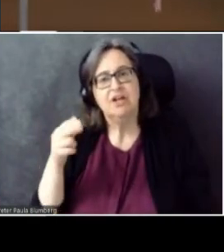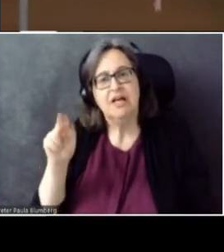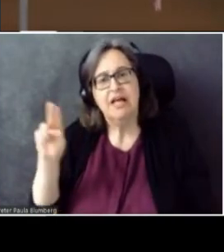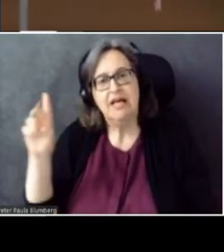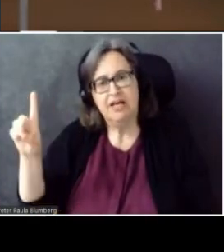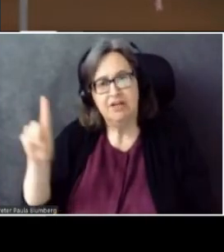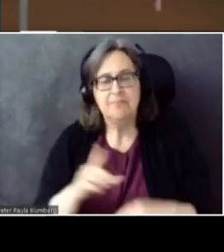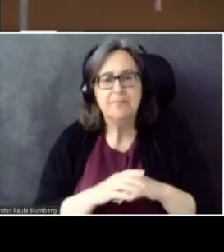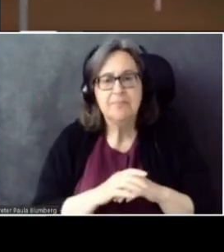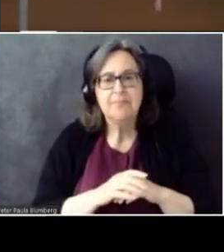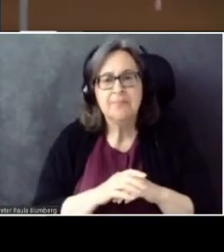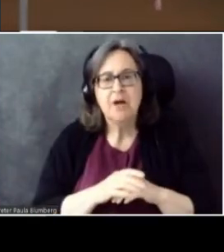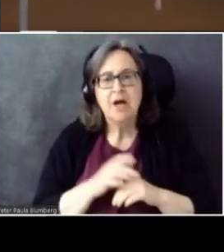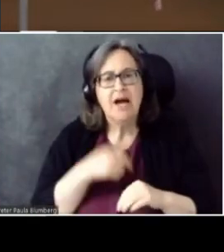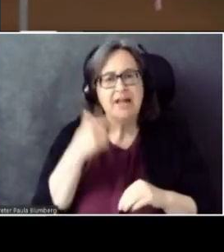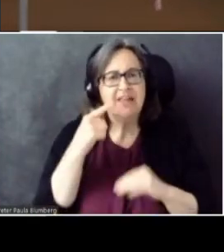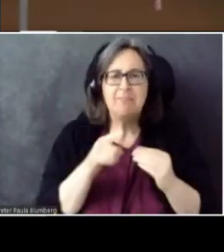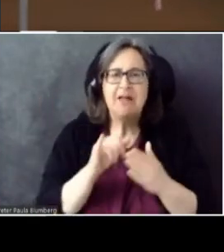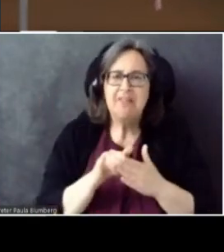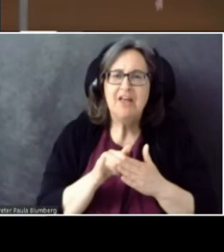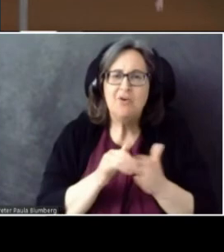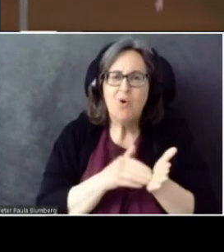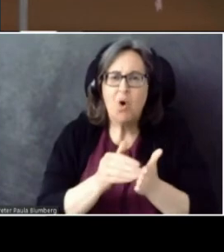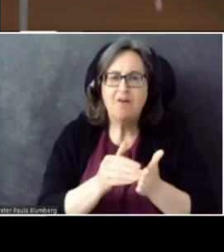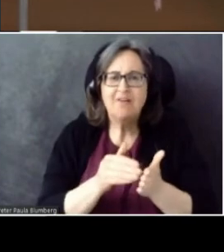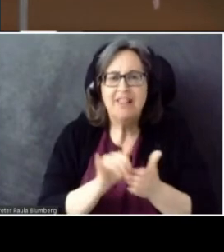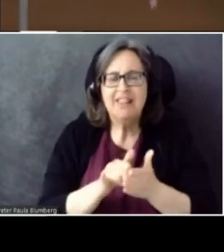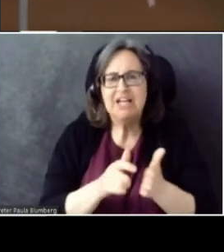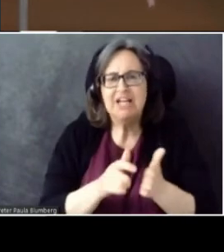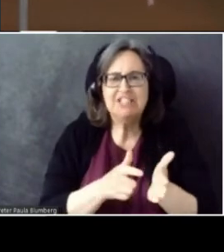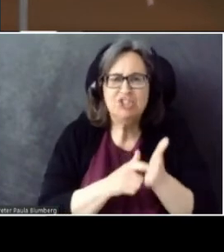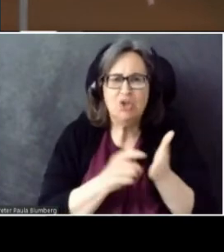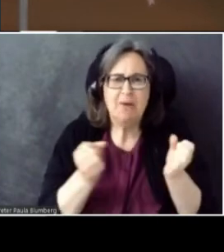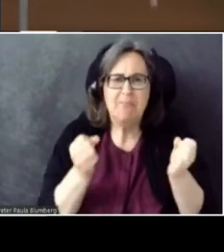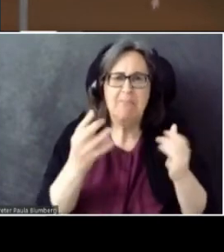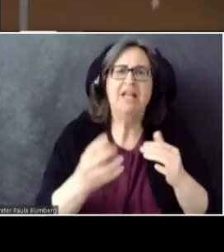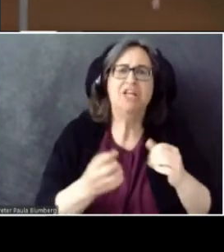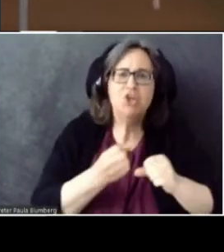And I think about that often. That it took many years to design intuitive UI.